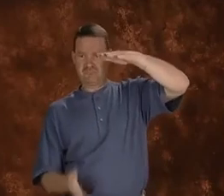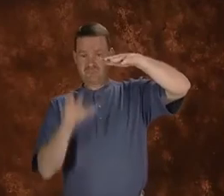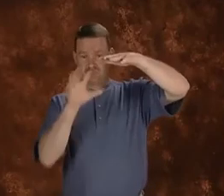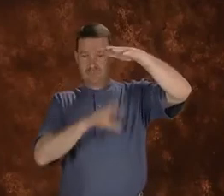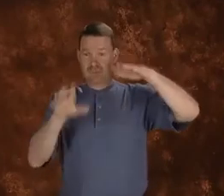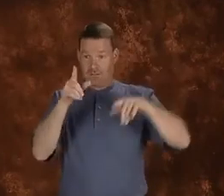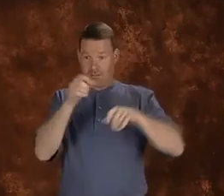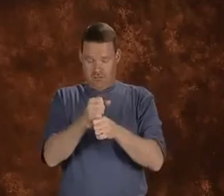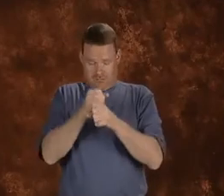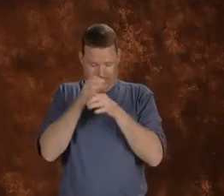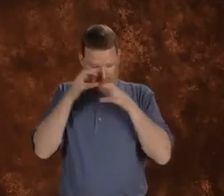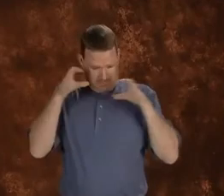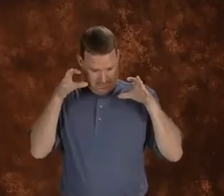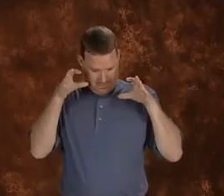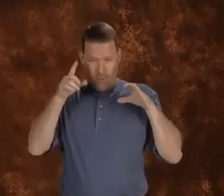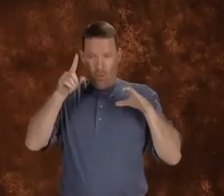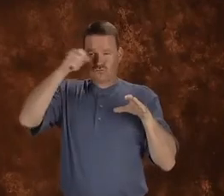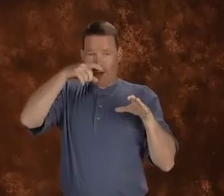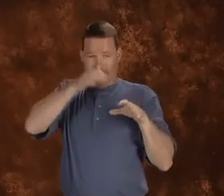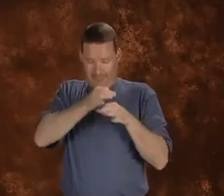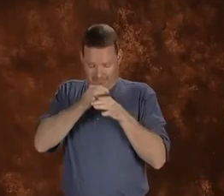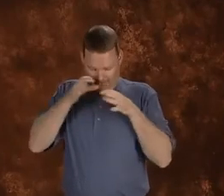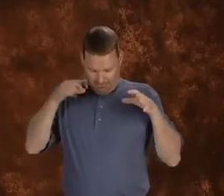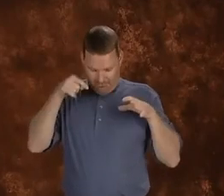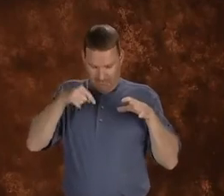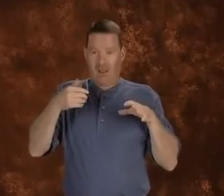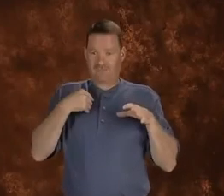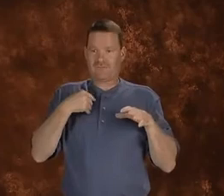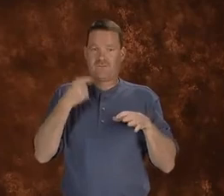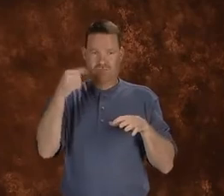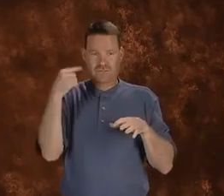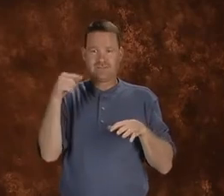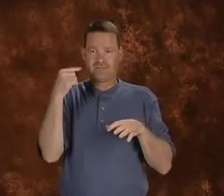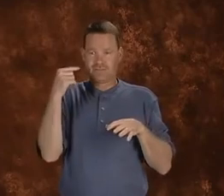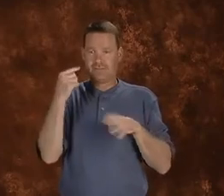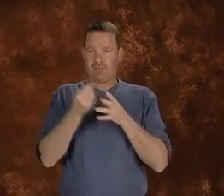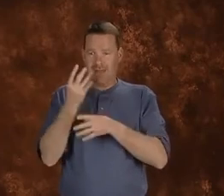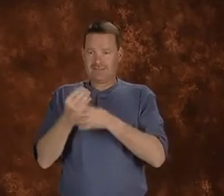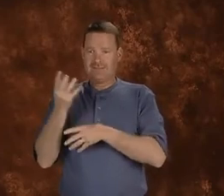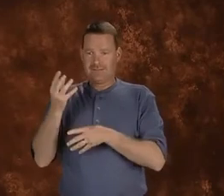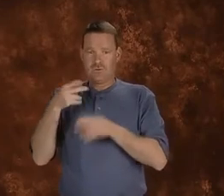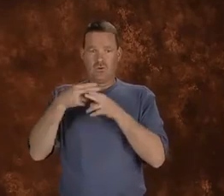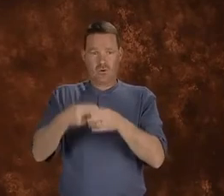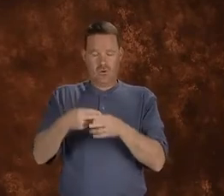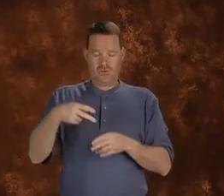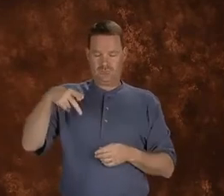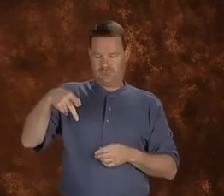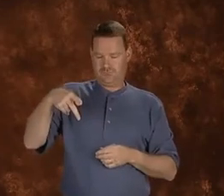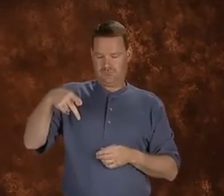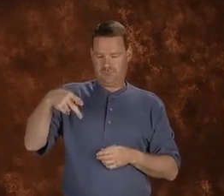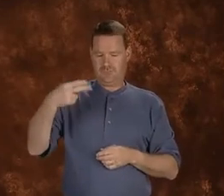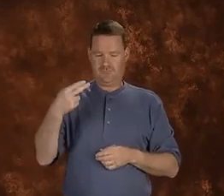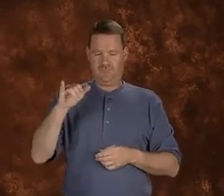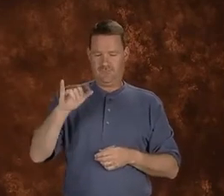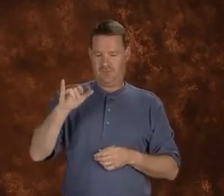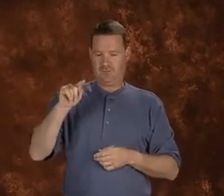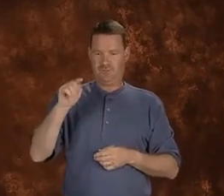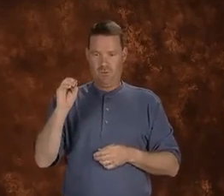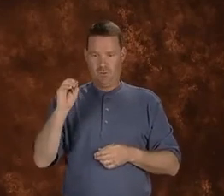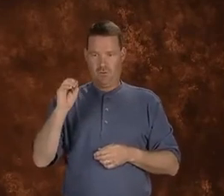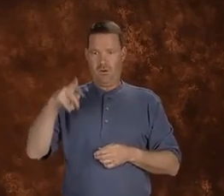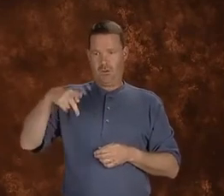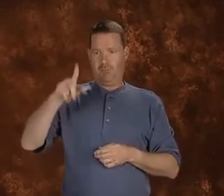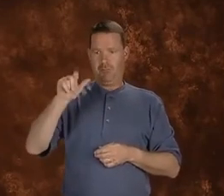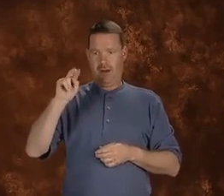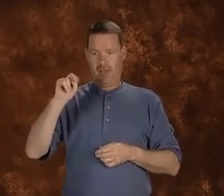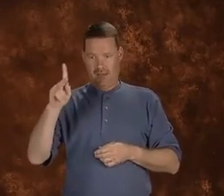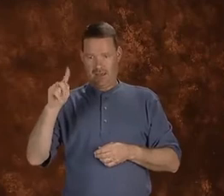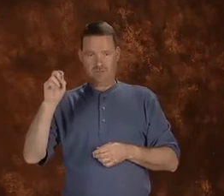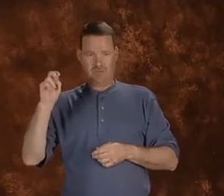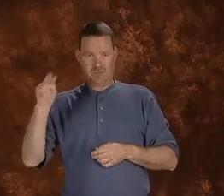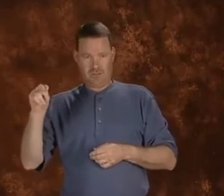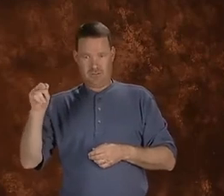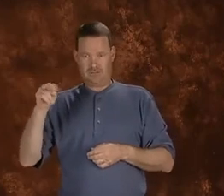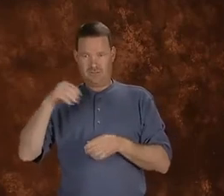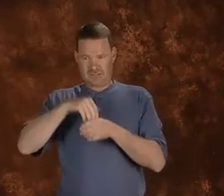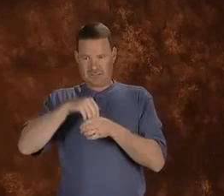If you were to go 150 feet down you may see green plants called phytoplankton.